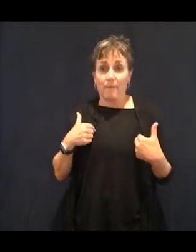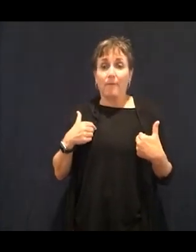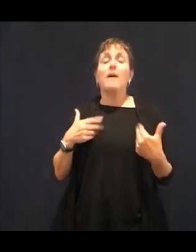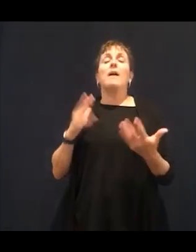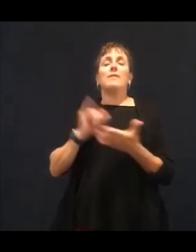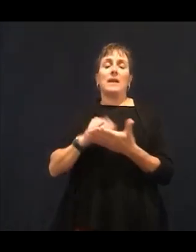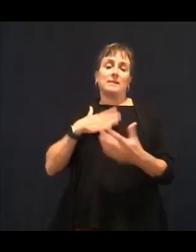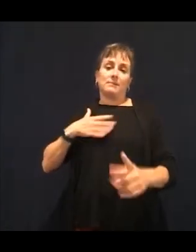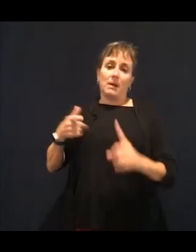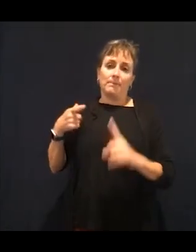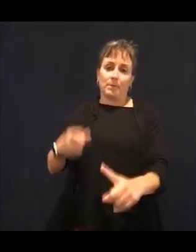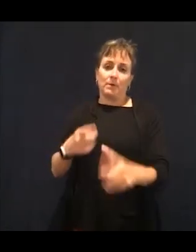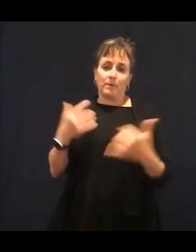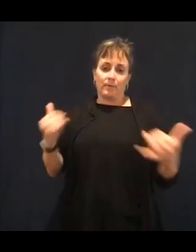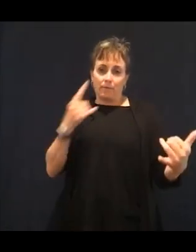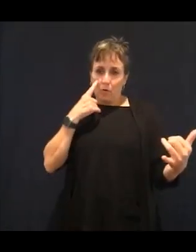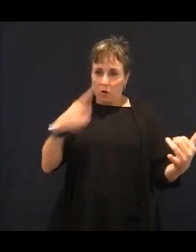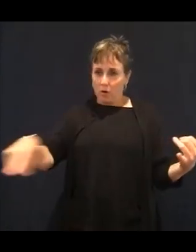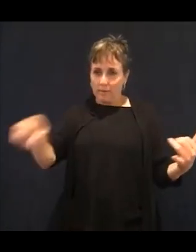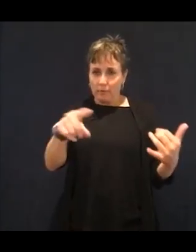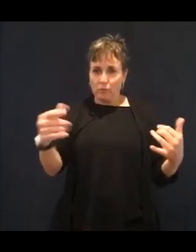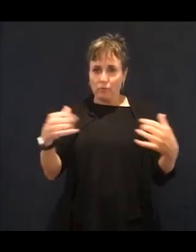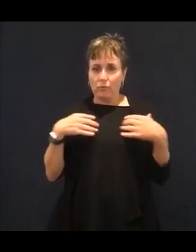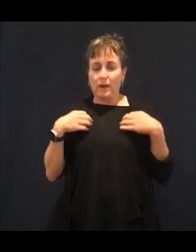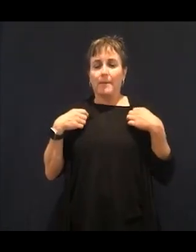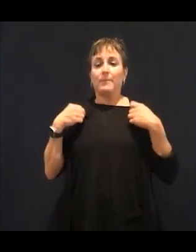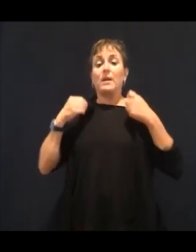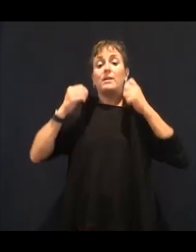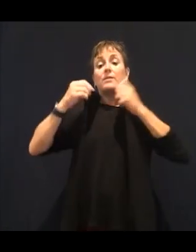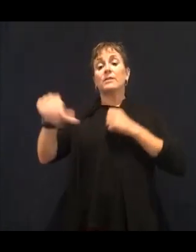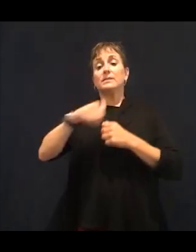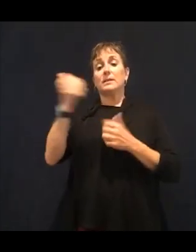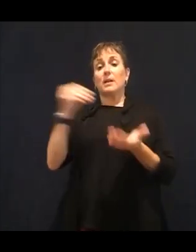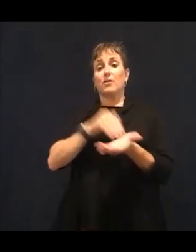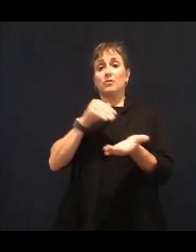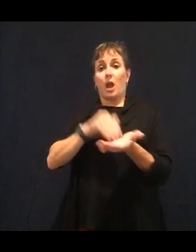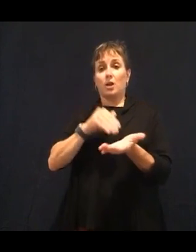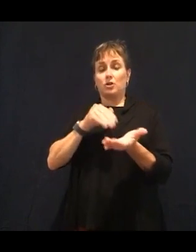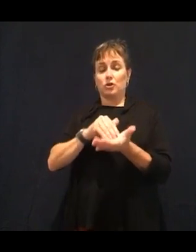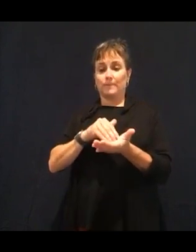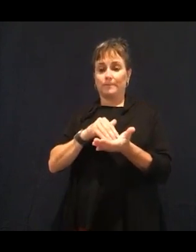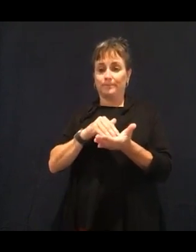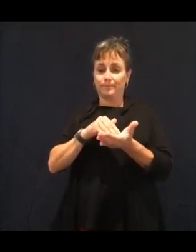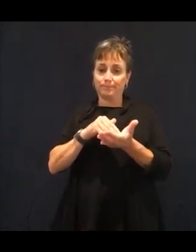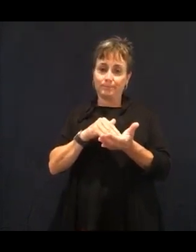There is actually the School of Medicine from University of Virginia